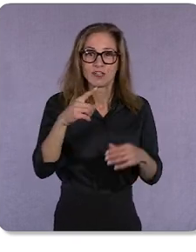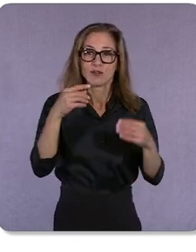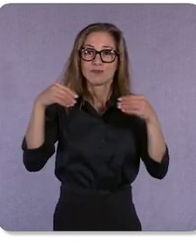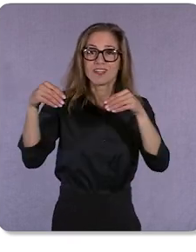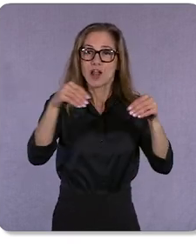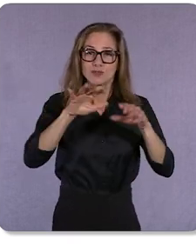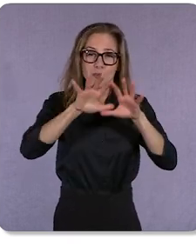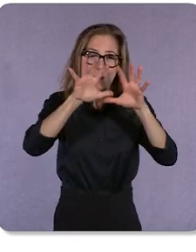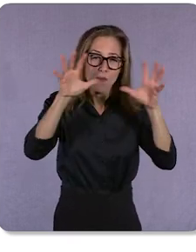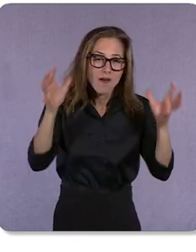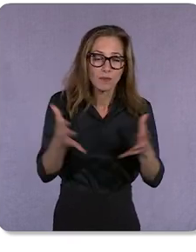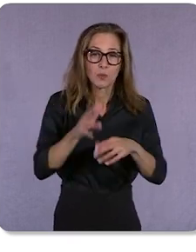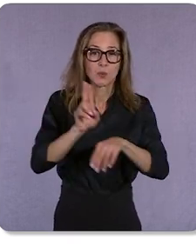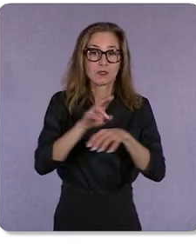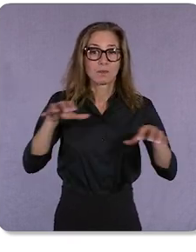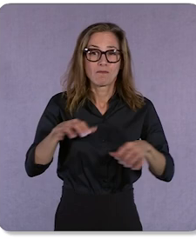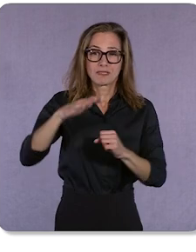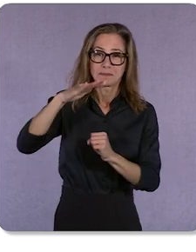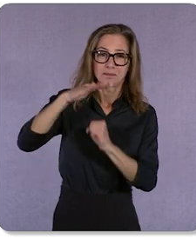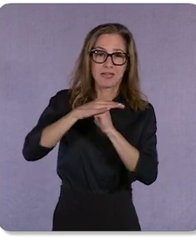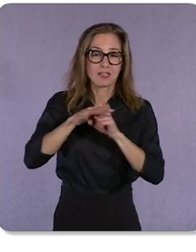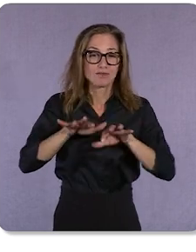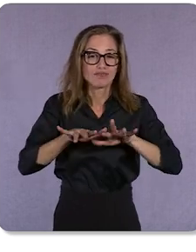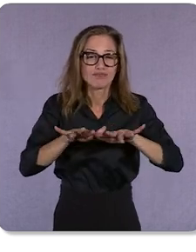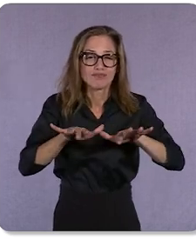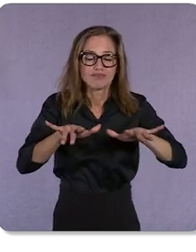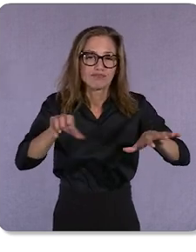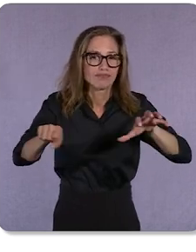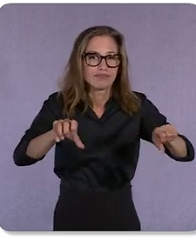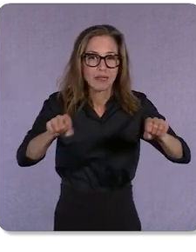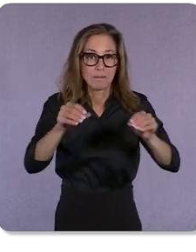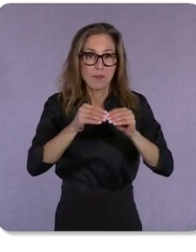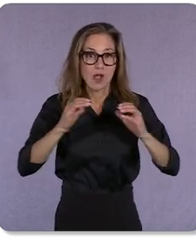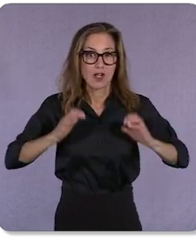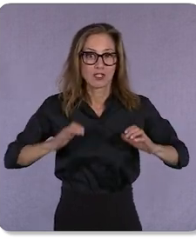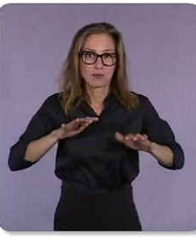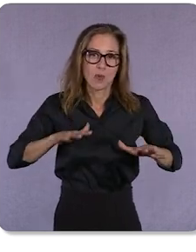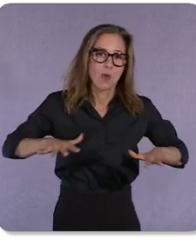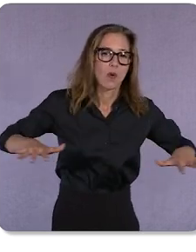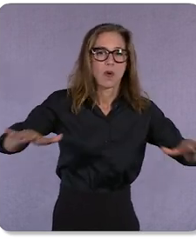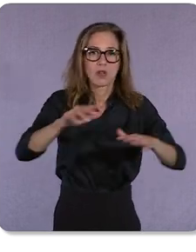have been using Performance Max to reach more customers across all Google channels.